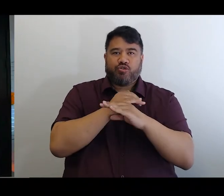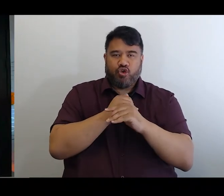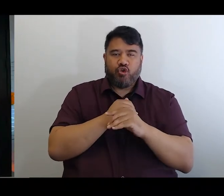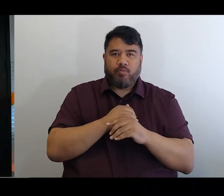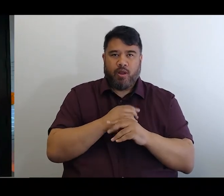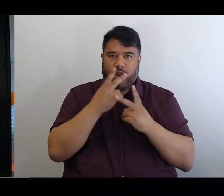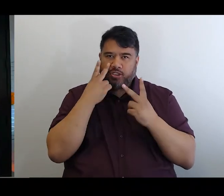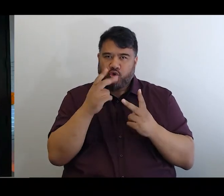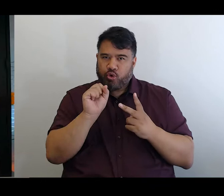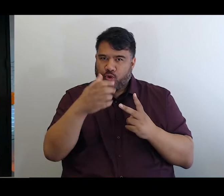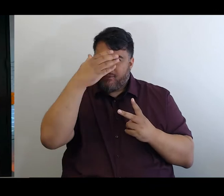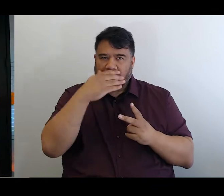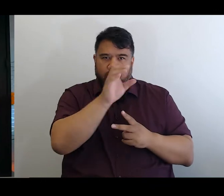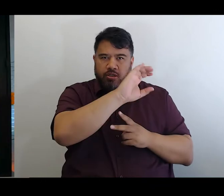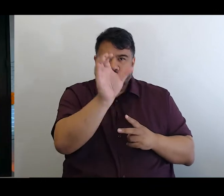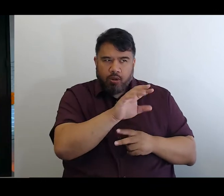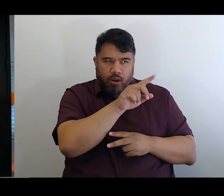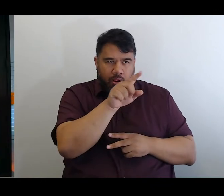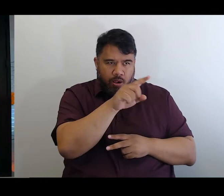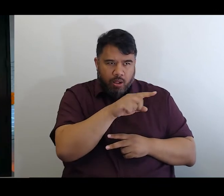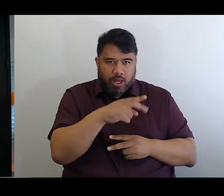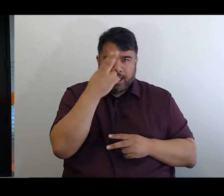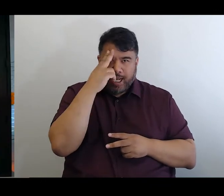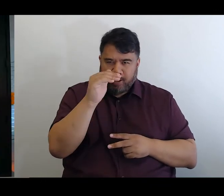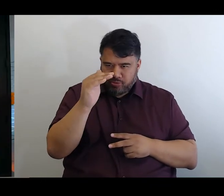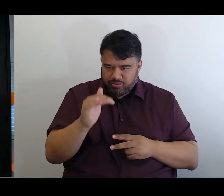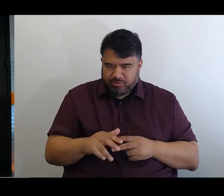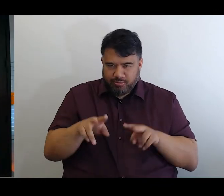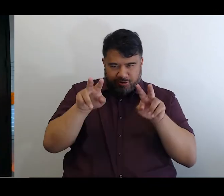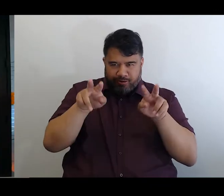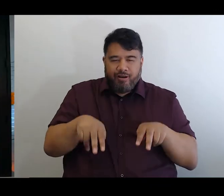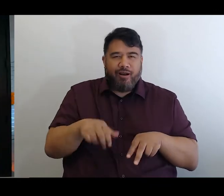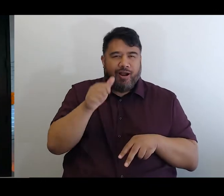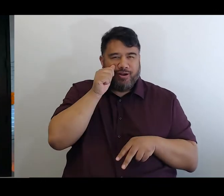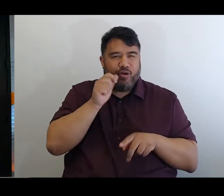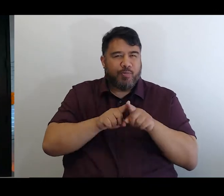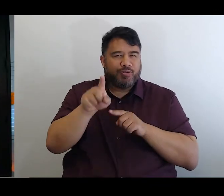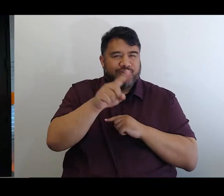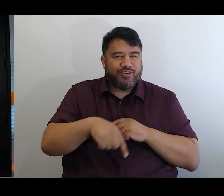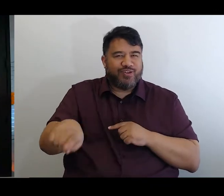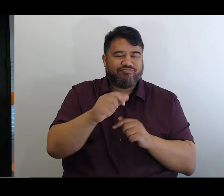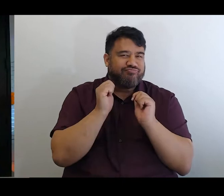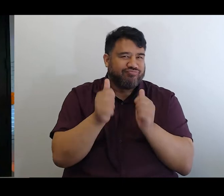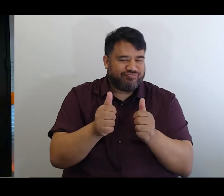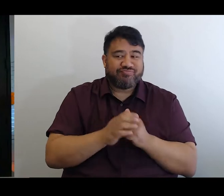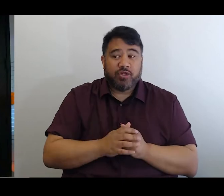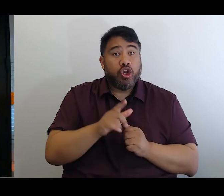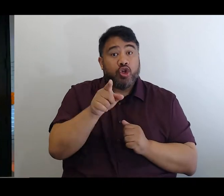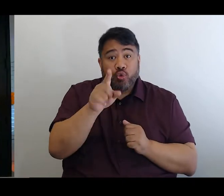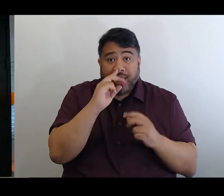For those who are not able to see me. I am sitting in front of a purple,